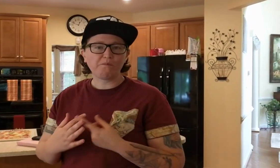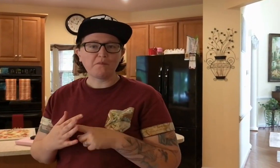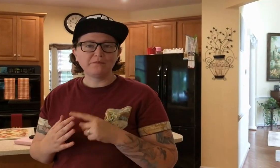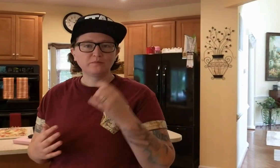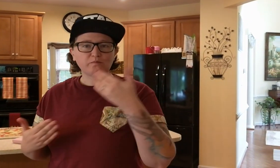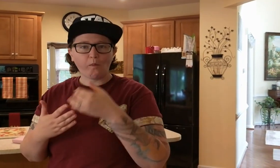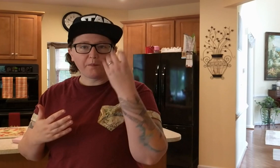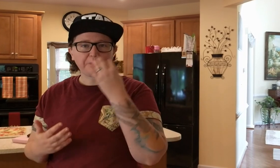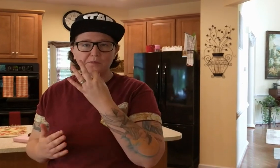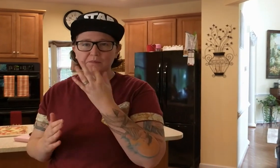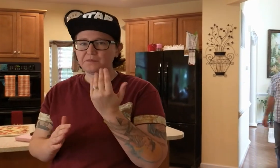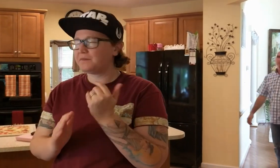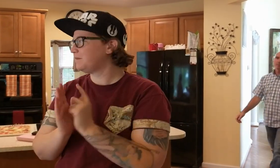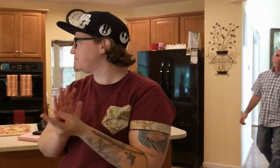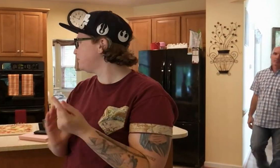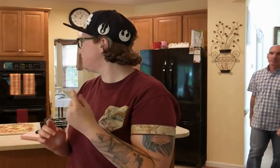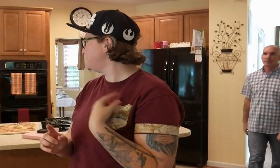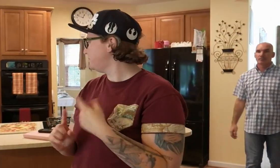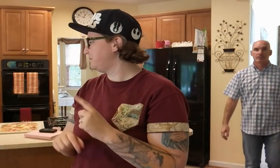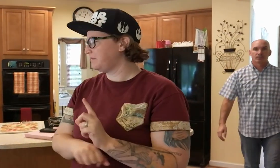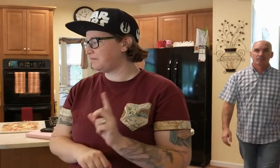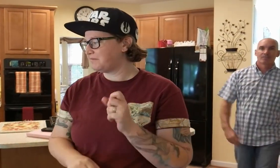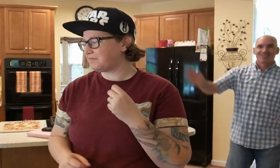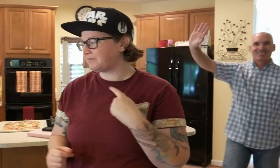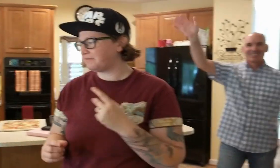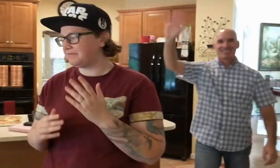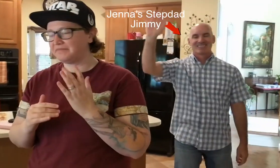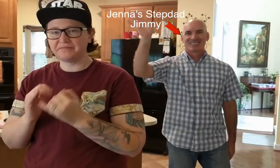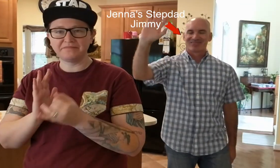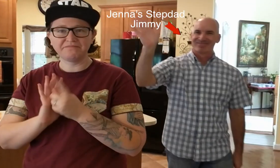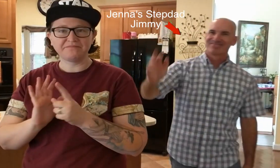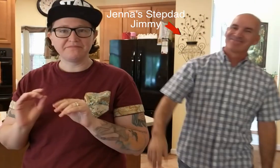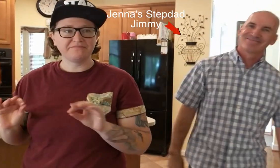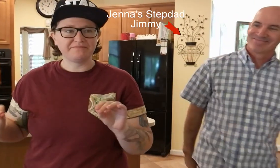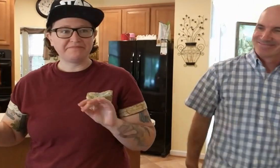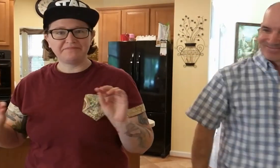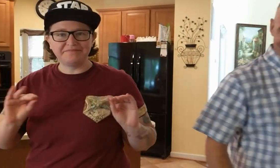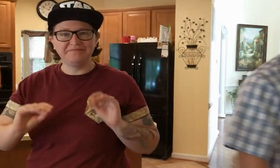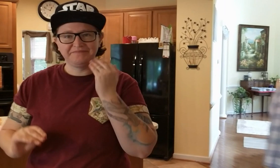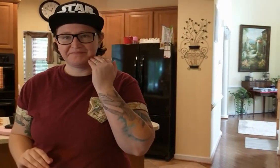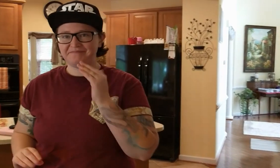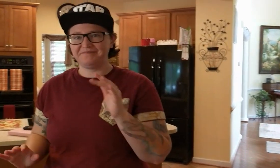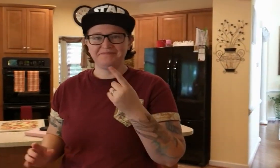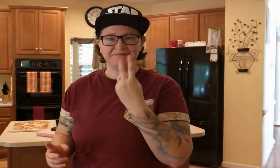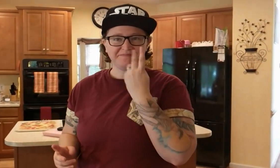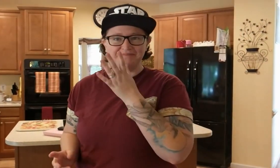So right now we're just focusing on the shower. It's in about 15 minutes at 1 o' clock. So just kind of doing some last minute things